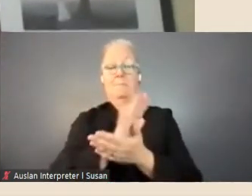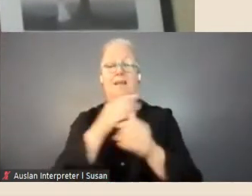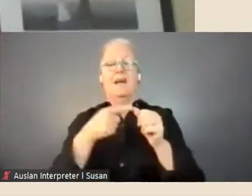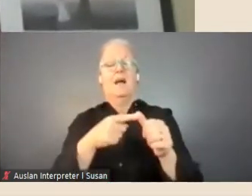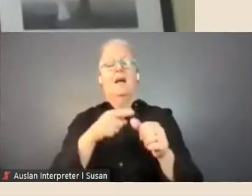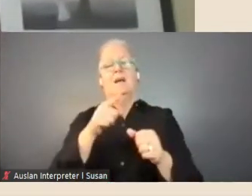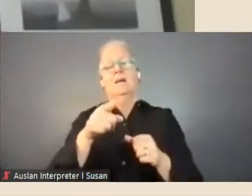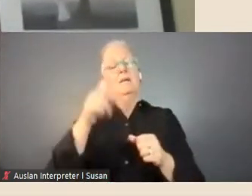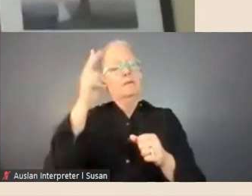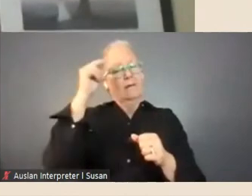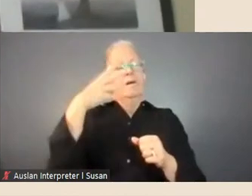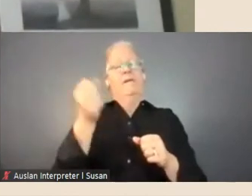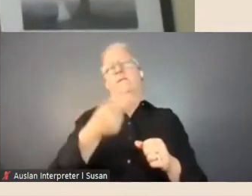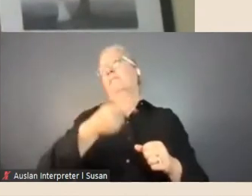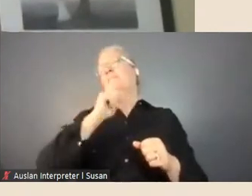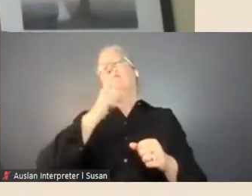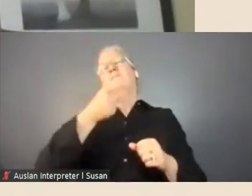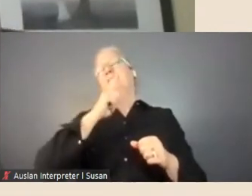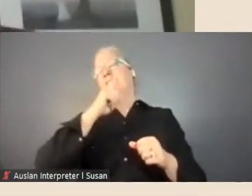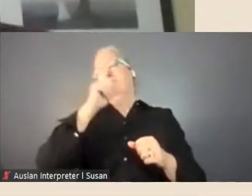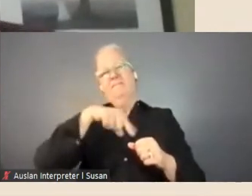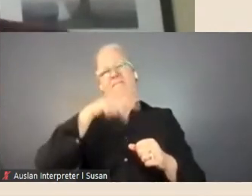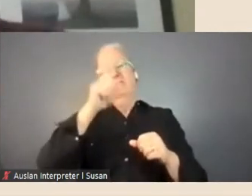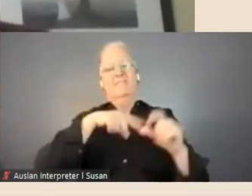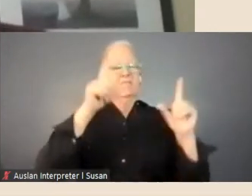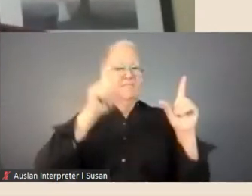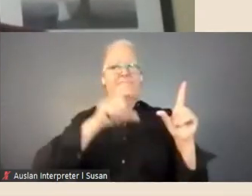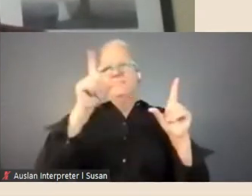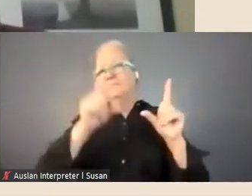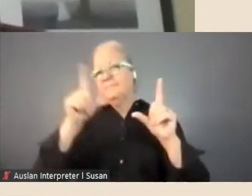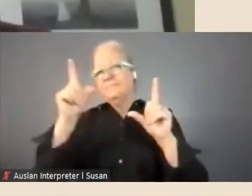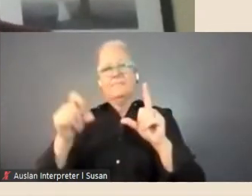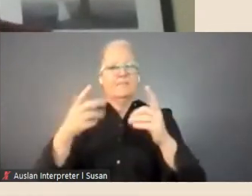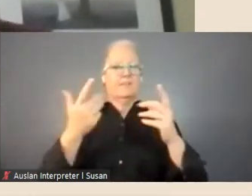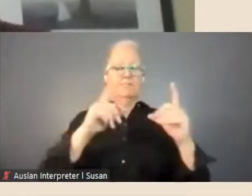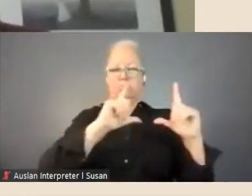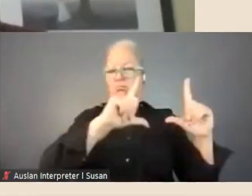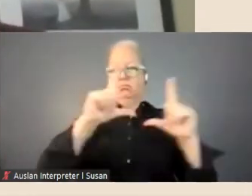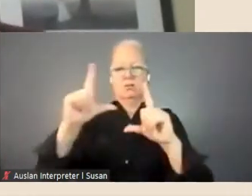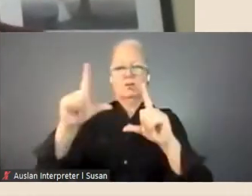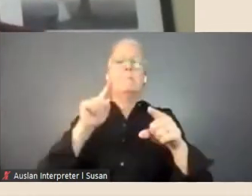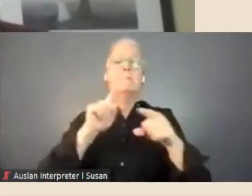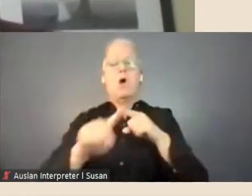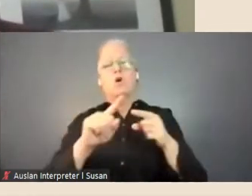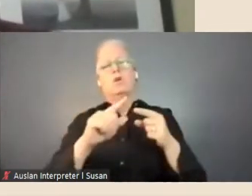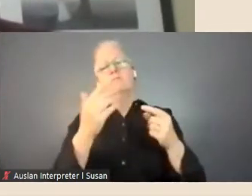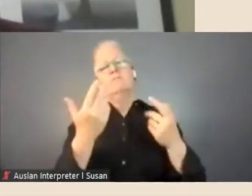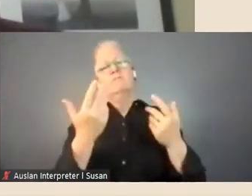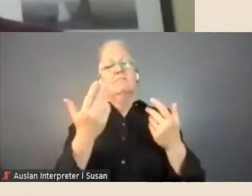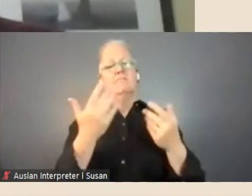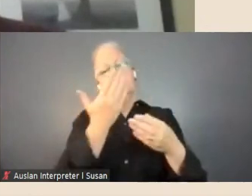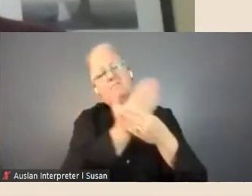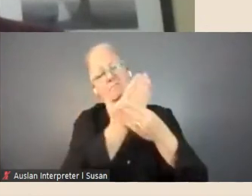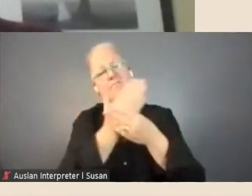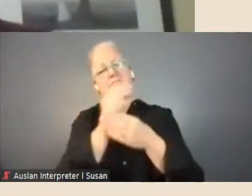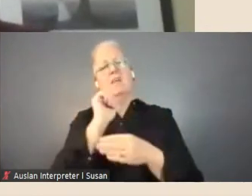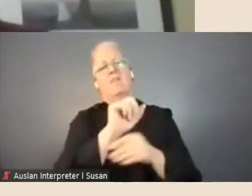hundreds of thousands of pictures and most of them are catalogued by sort of title and subject area